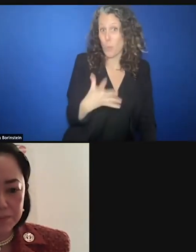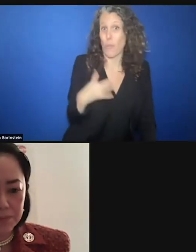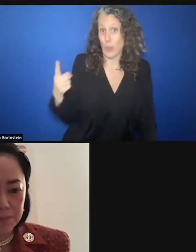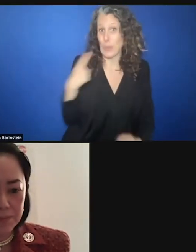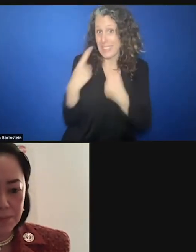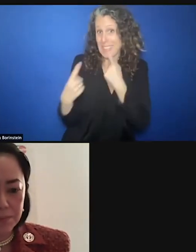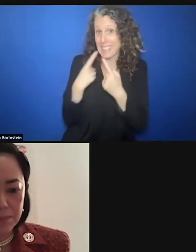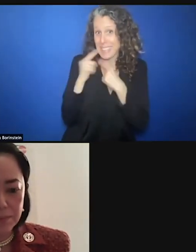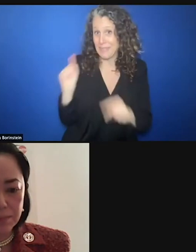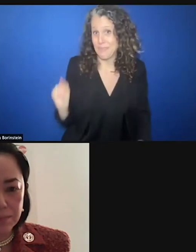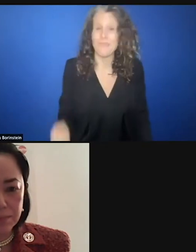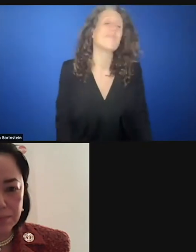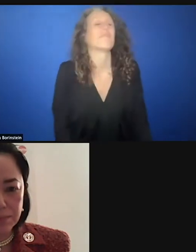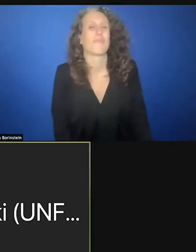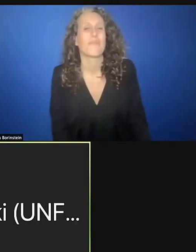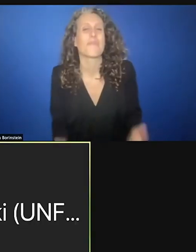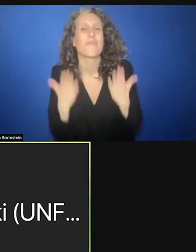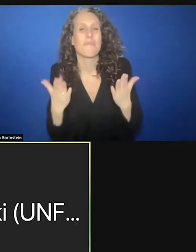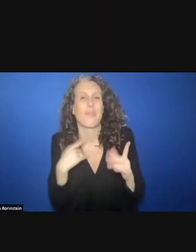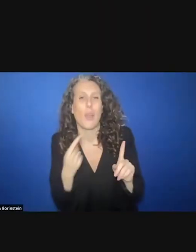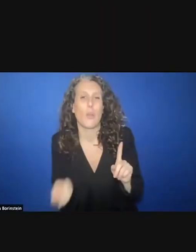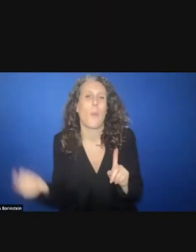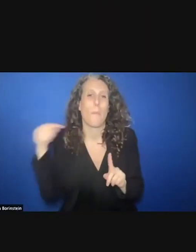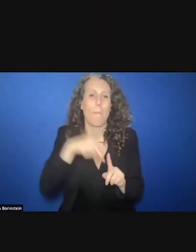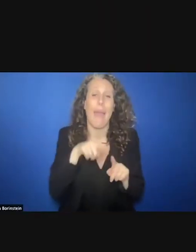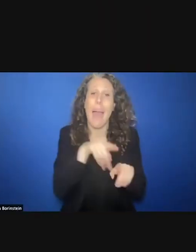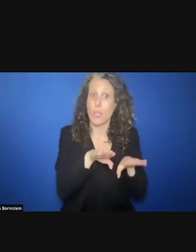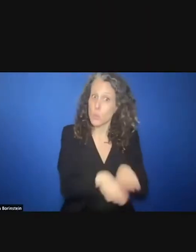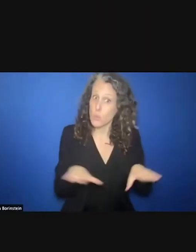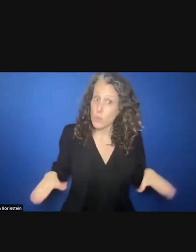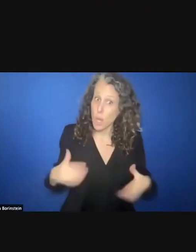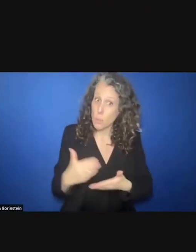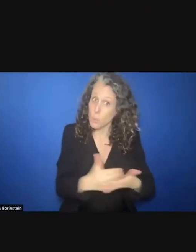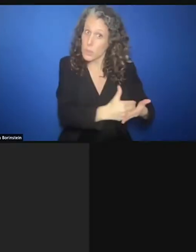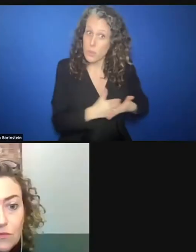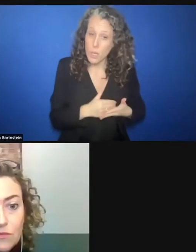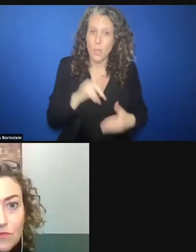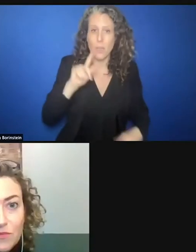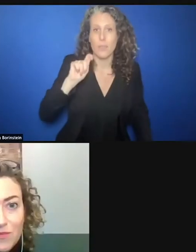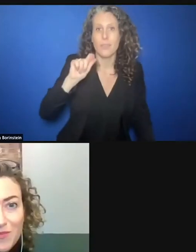would like now to return to the theme of child protection and bring in Tasha Gill, senior